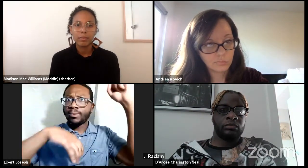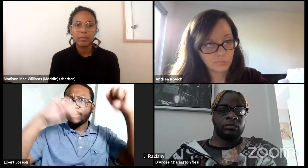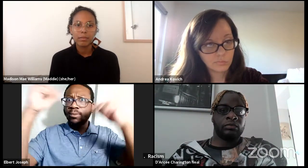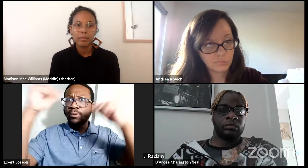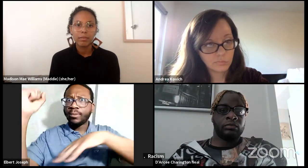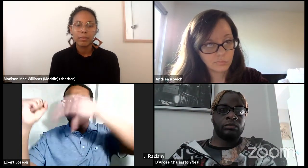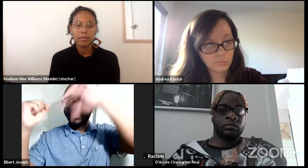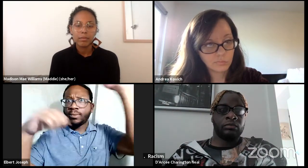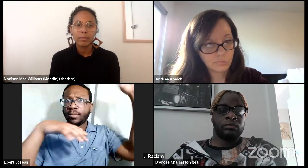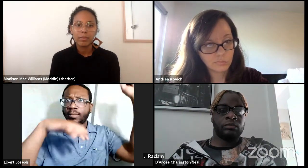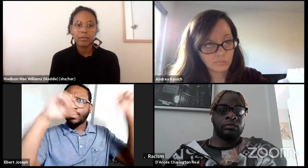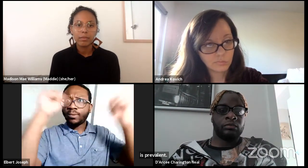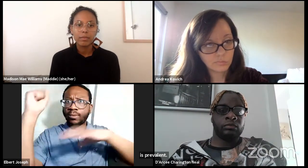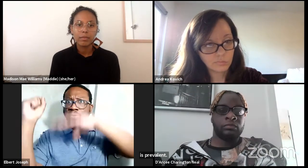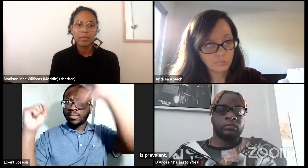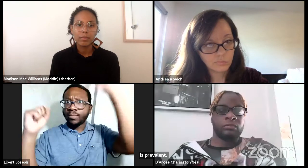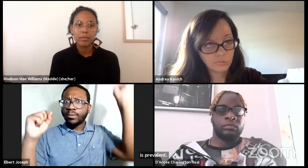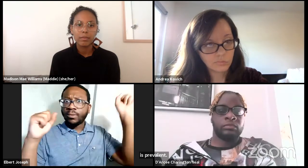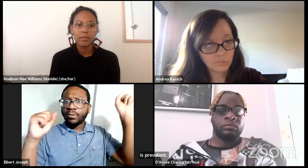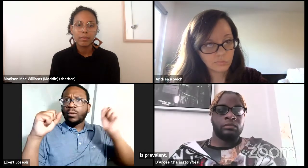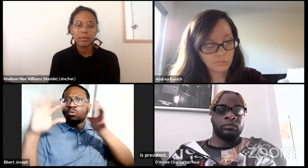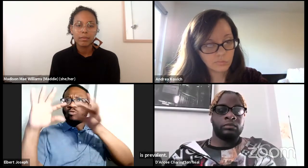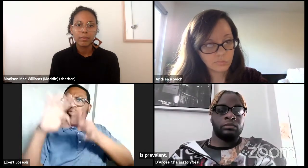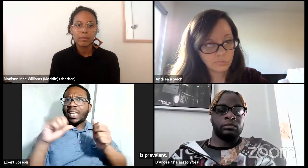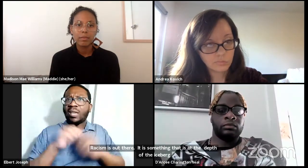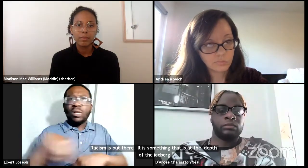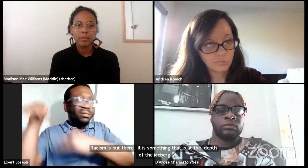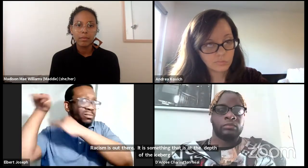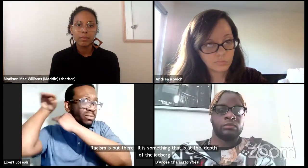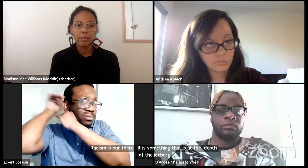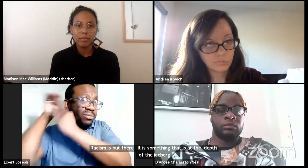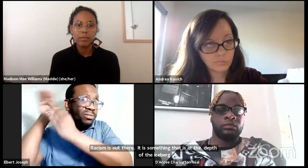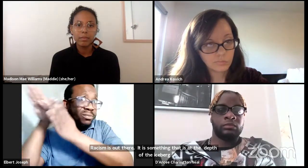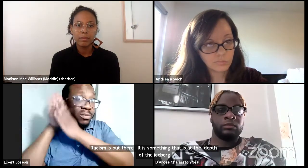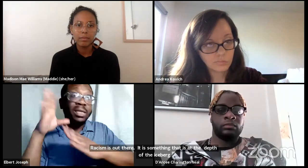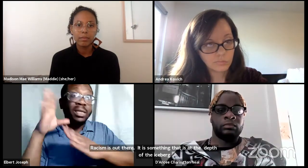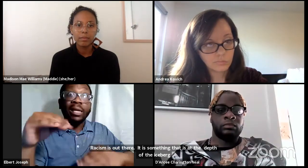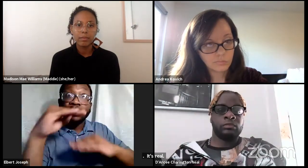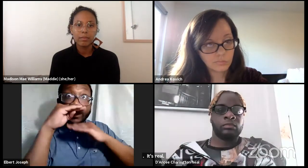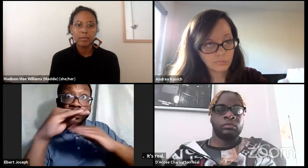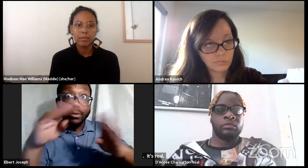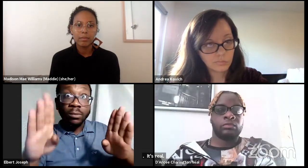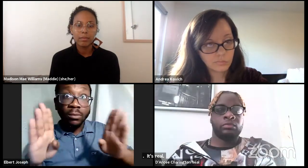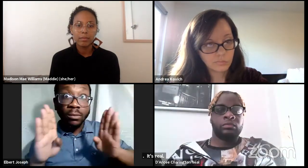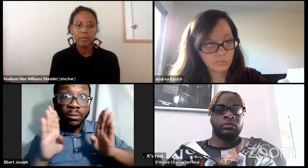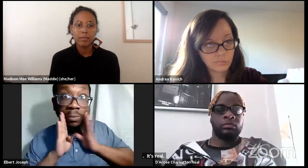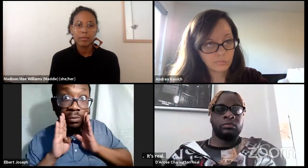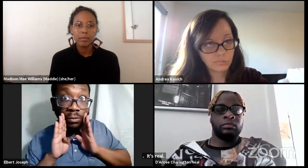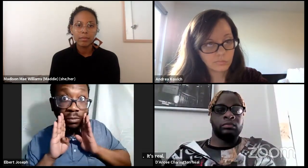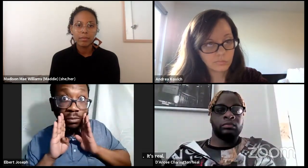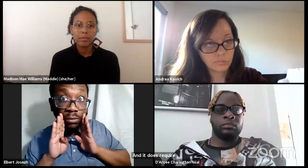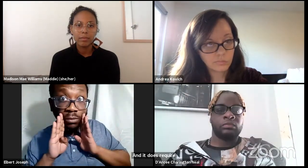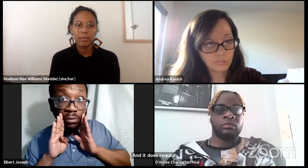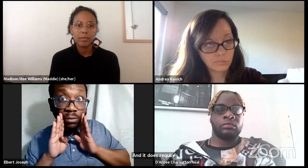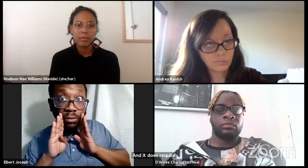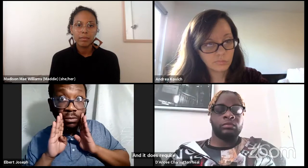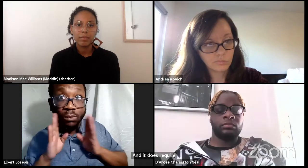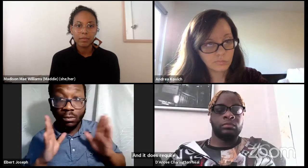And it does require unpacking of such. We also have autism as well,